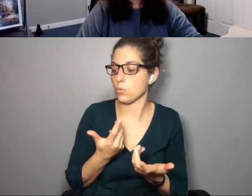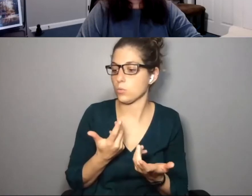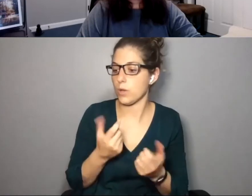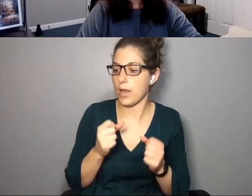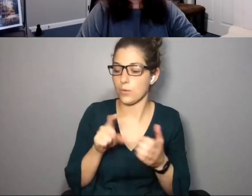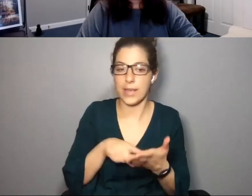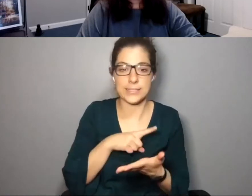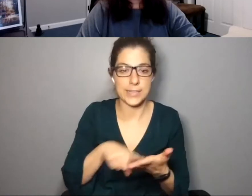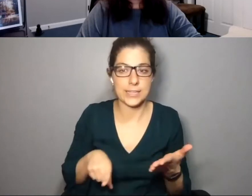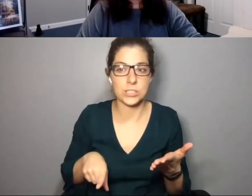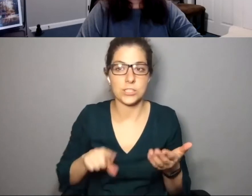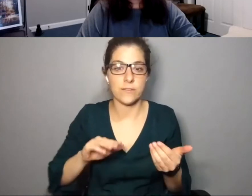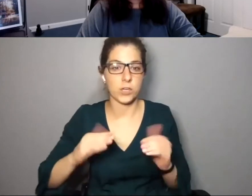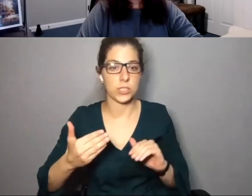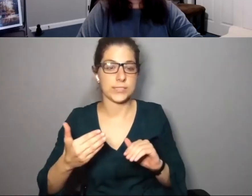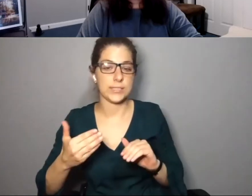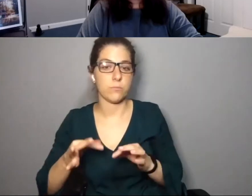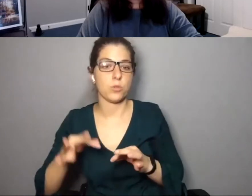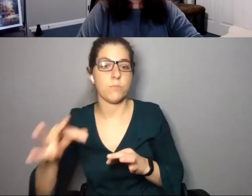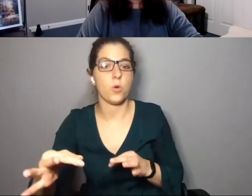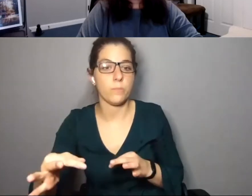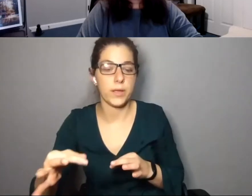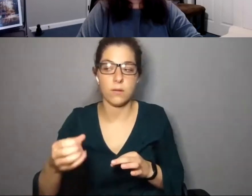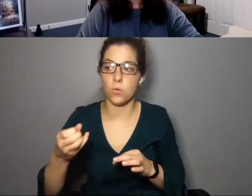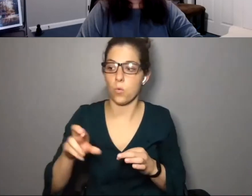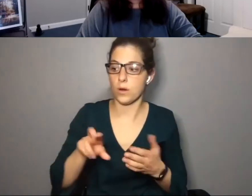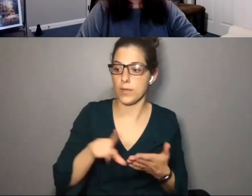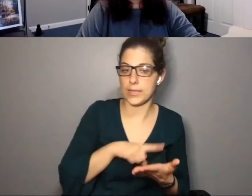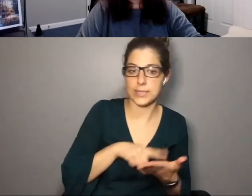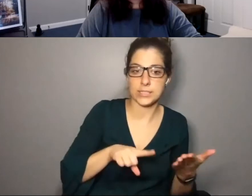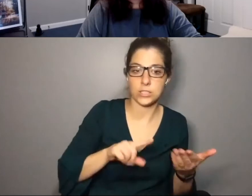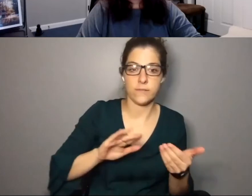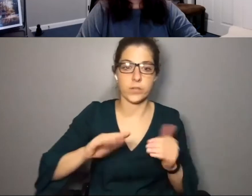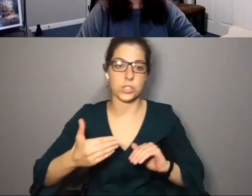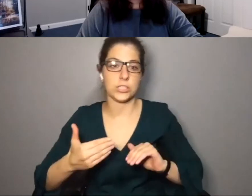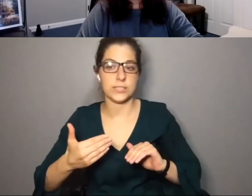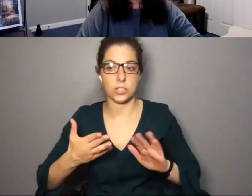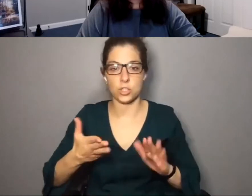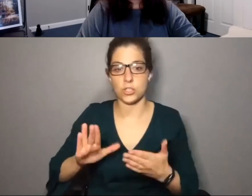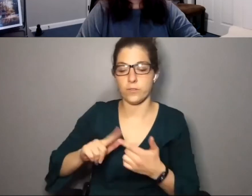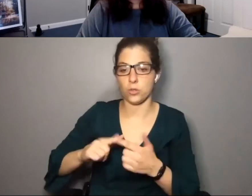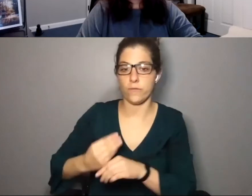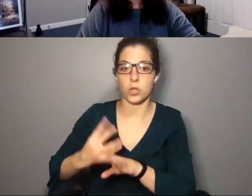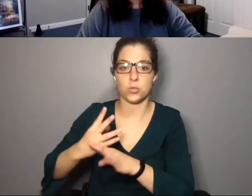how cancellations versus postponements or cancellation versus shift to virtual programming,